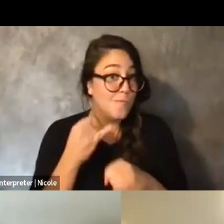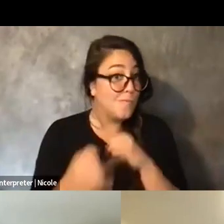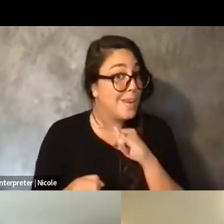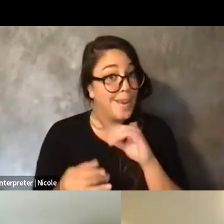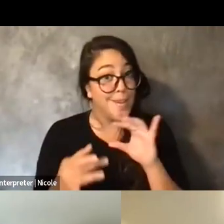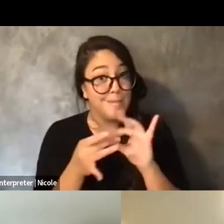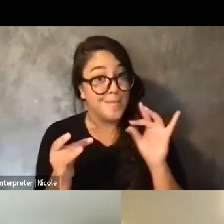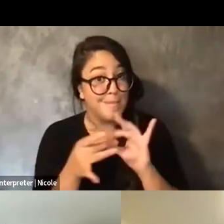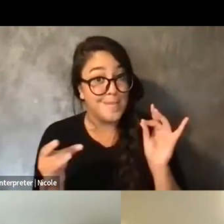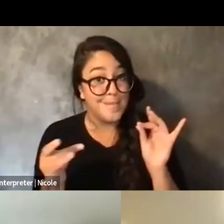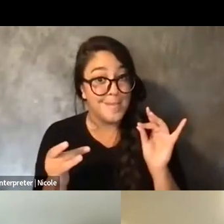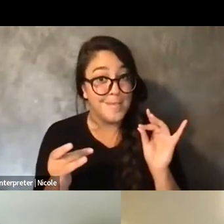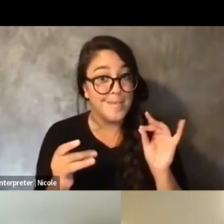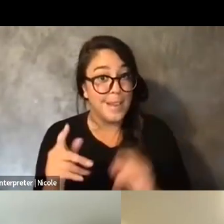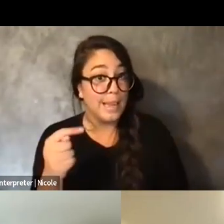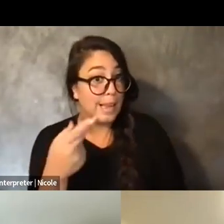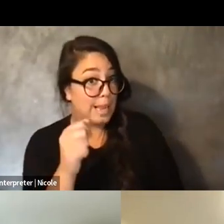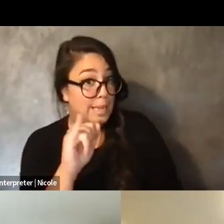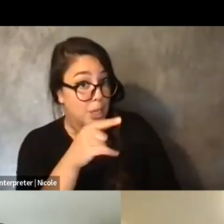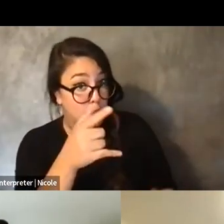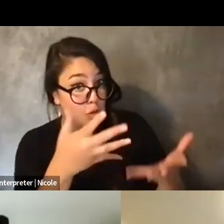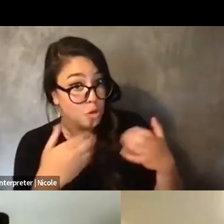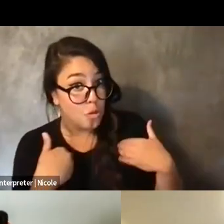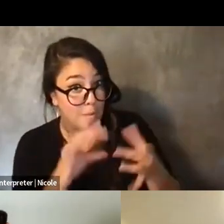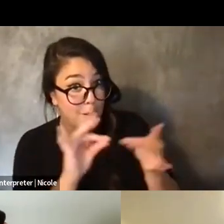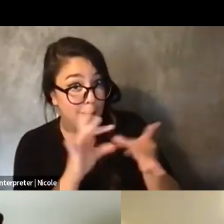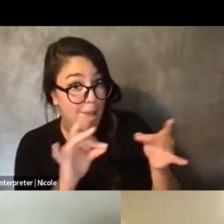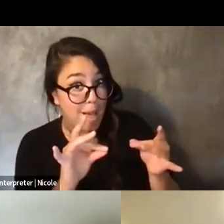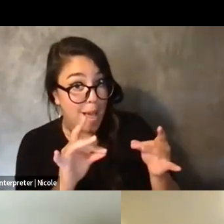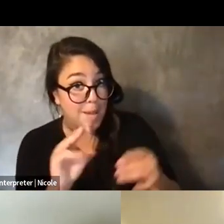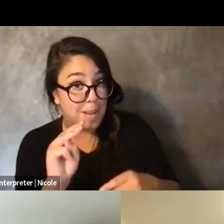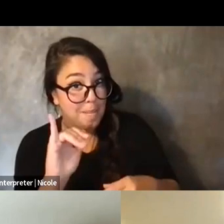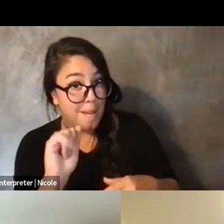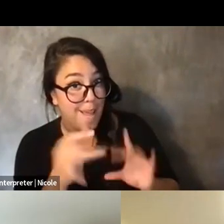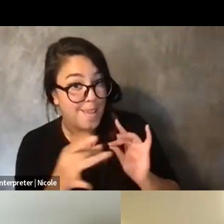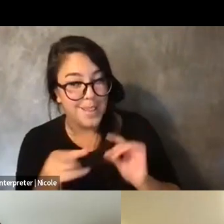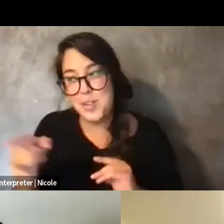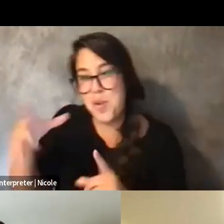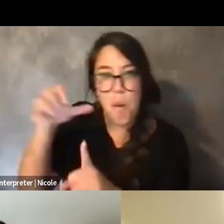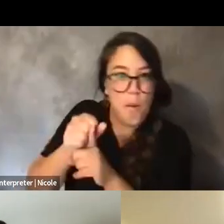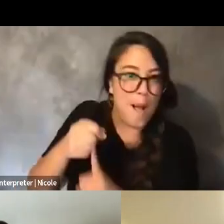Thai, were you going to say something? You caught me.